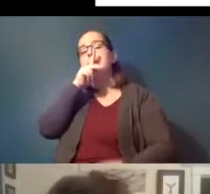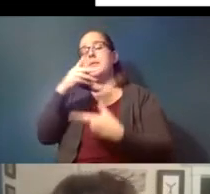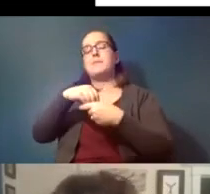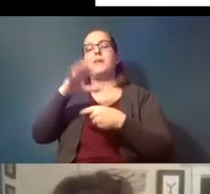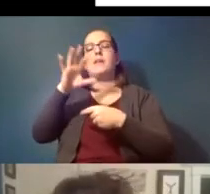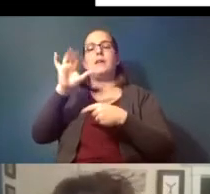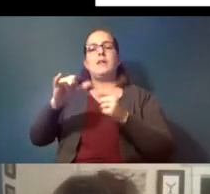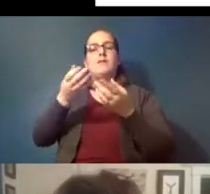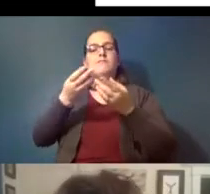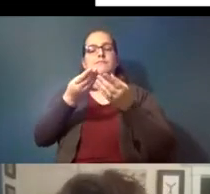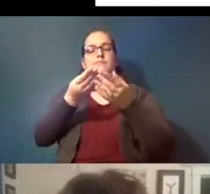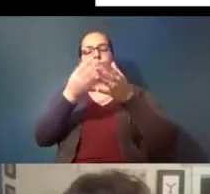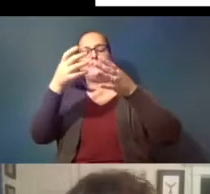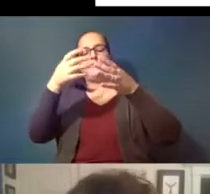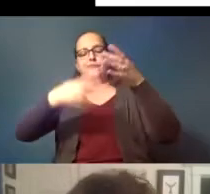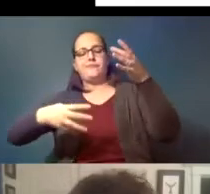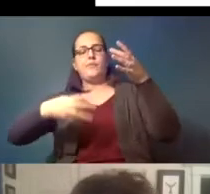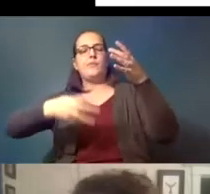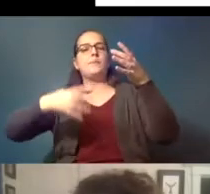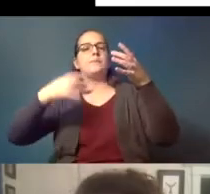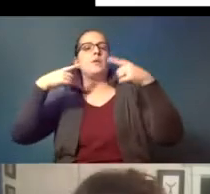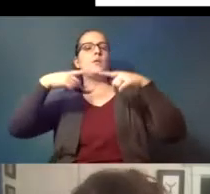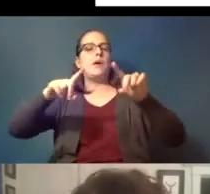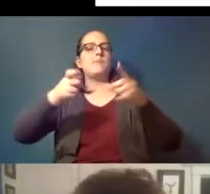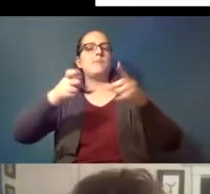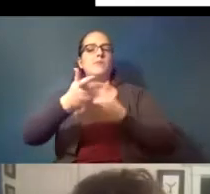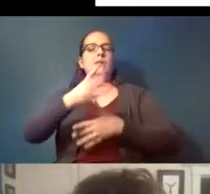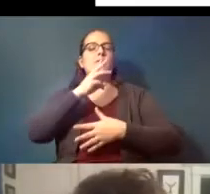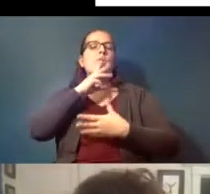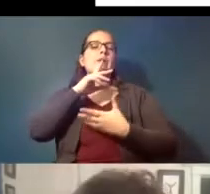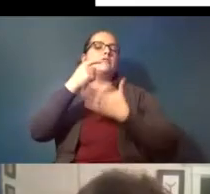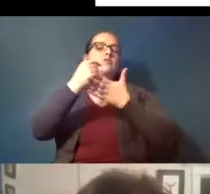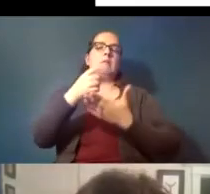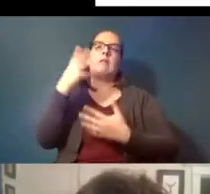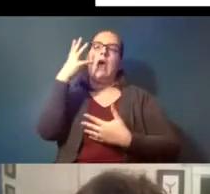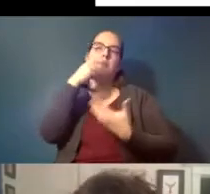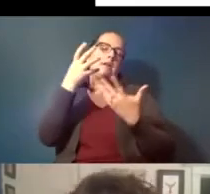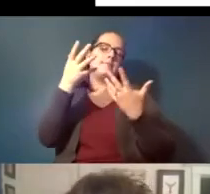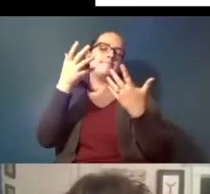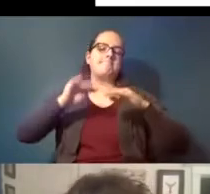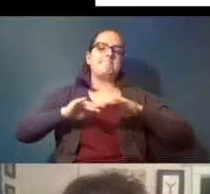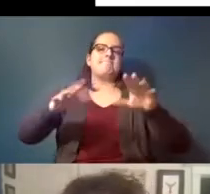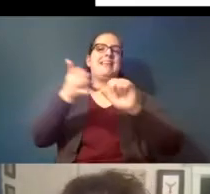during wastewater treatment so it's it's pretty ubiquitous what we're finding is that the shape